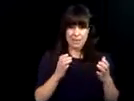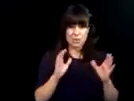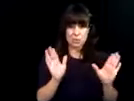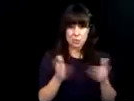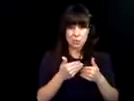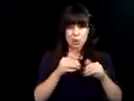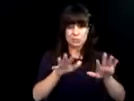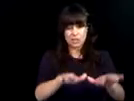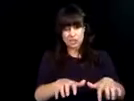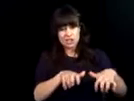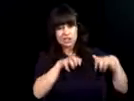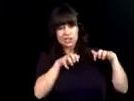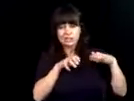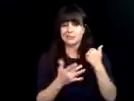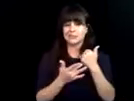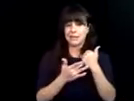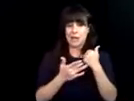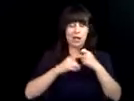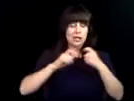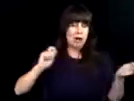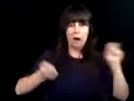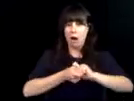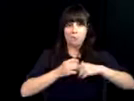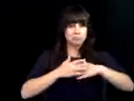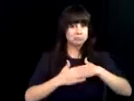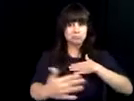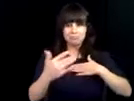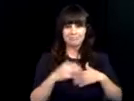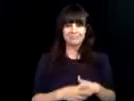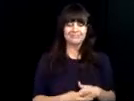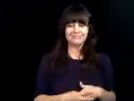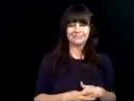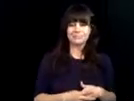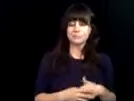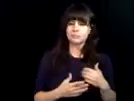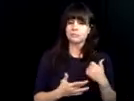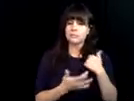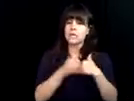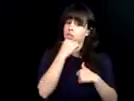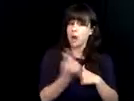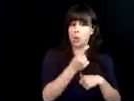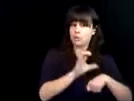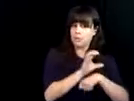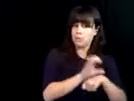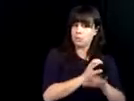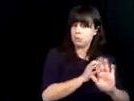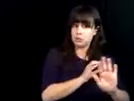no longer only one-on-one instruction but classrooms were full of students. The technology era was fully underway.